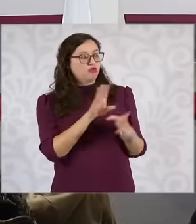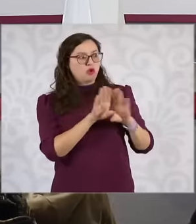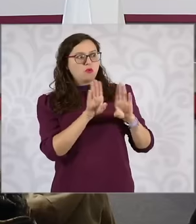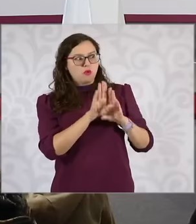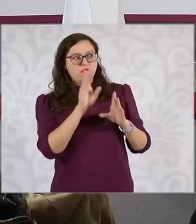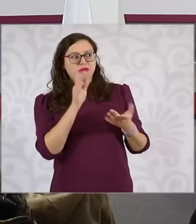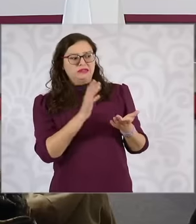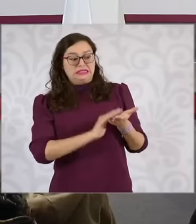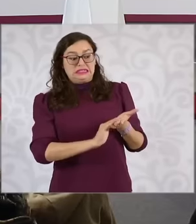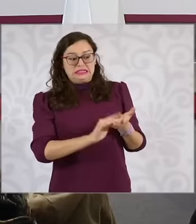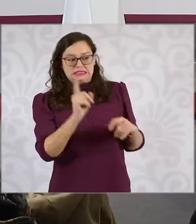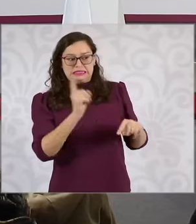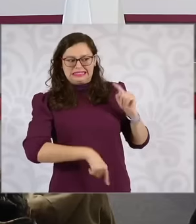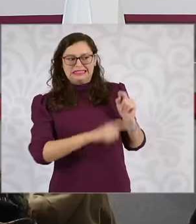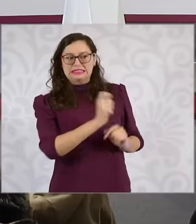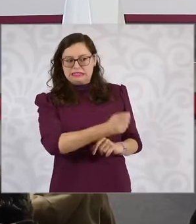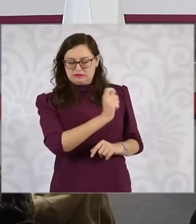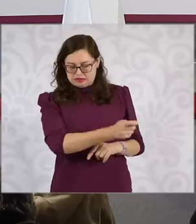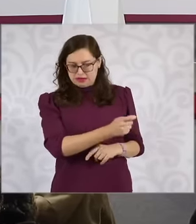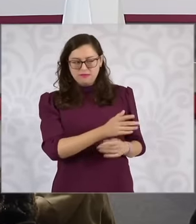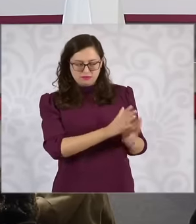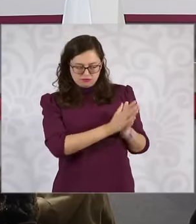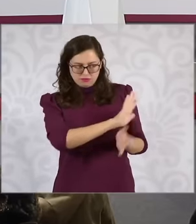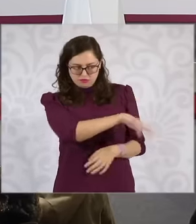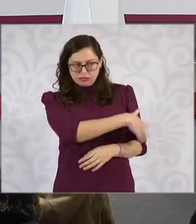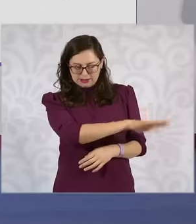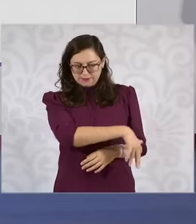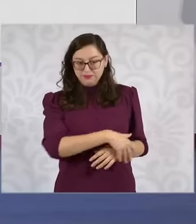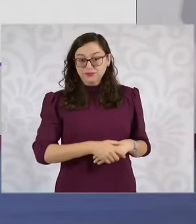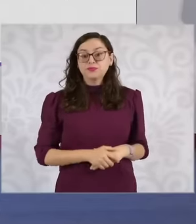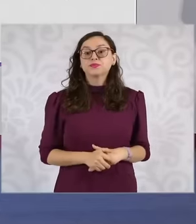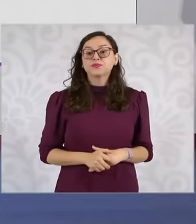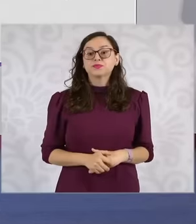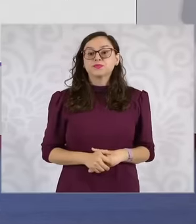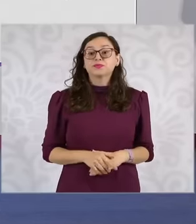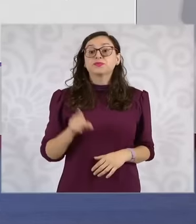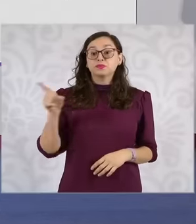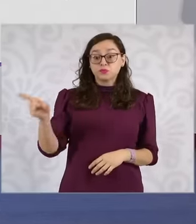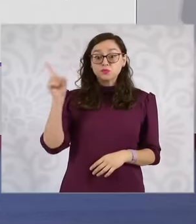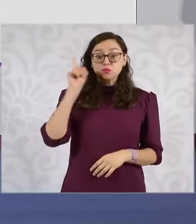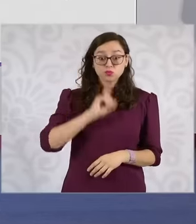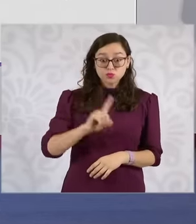Well then this district judge granted a definitive suspension in